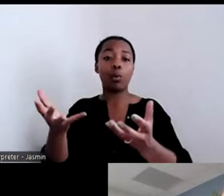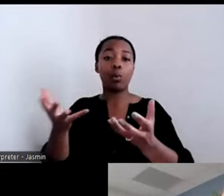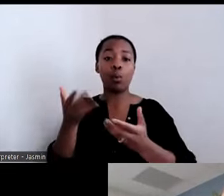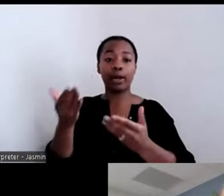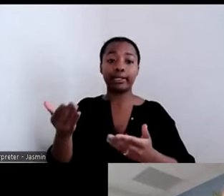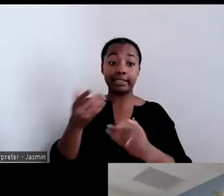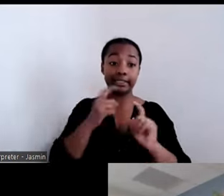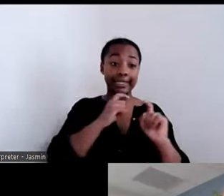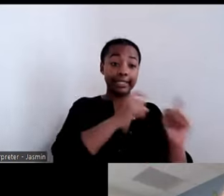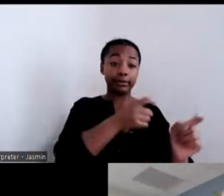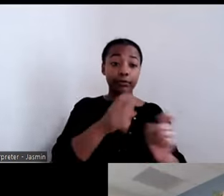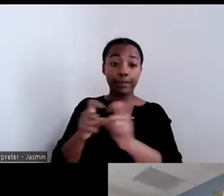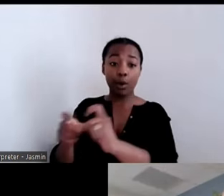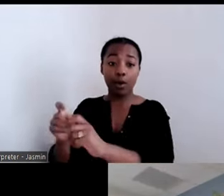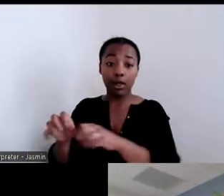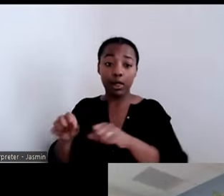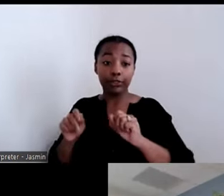without saying, you go here and you go there.